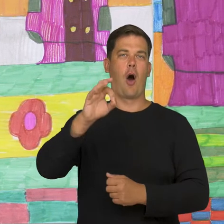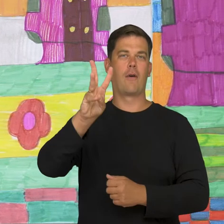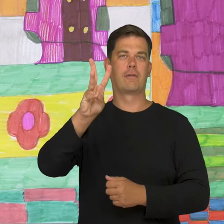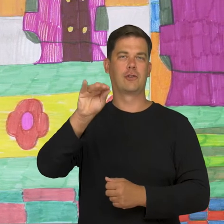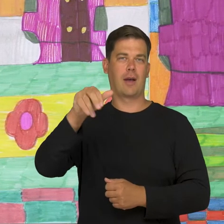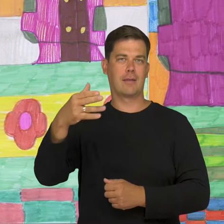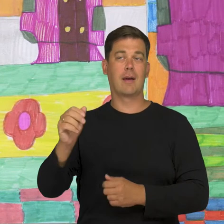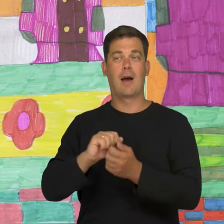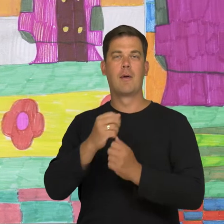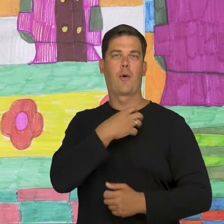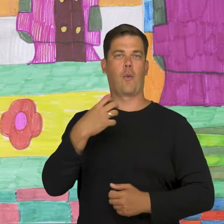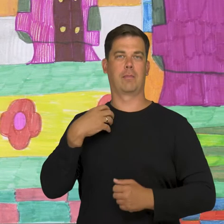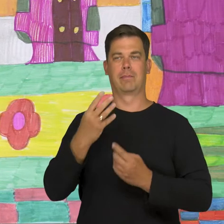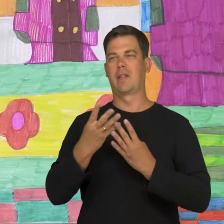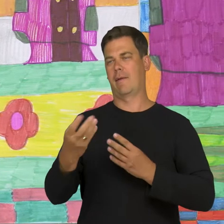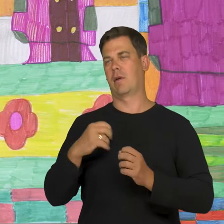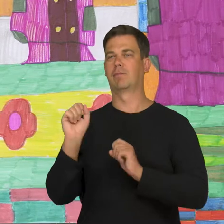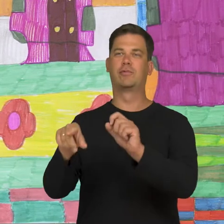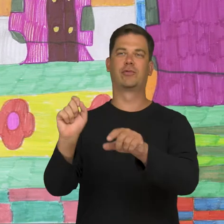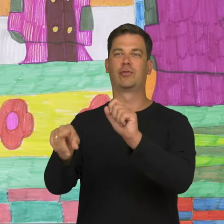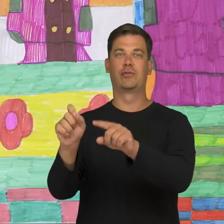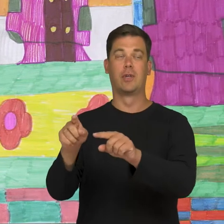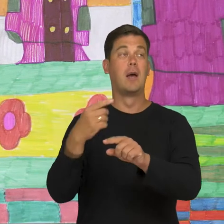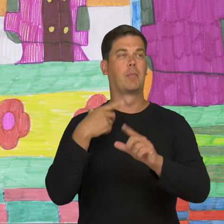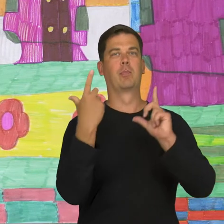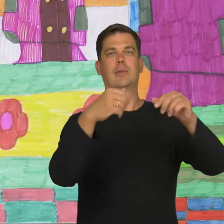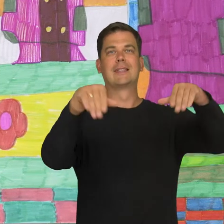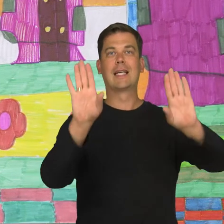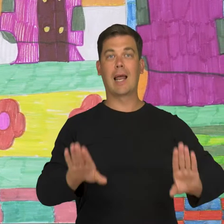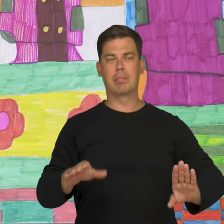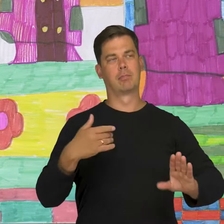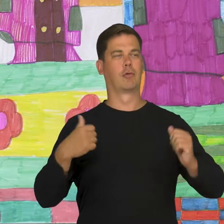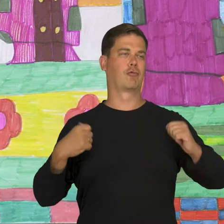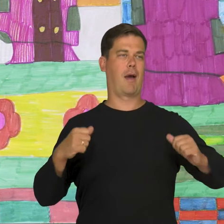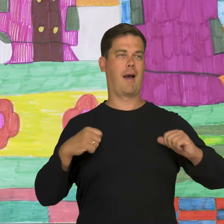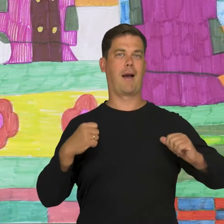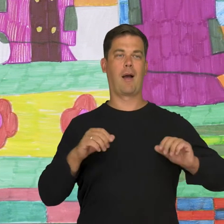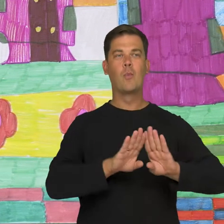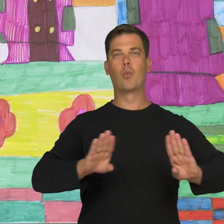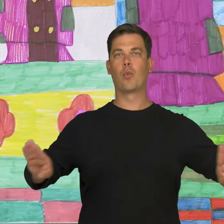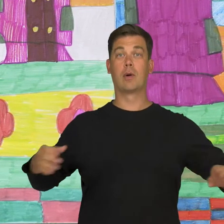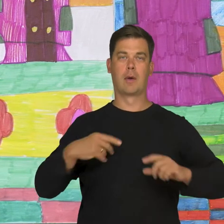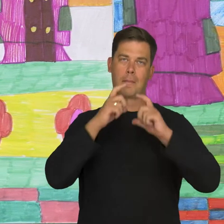and pigeons on the grass. We went shopping. I was by the small wall sitting by the tree. I had my mask on.